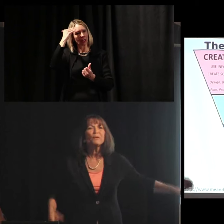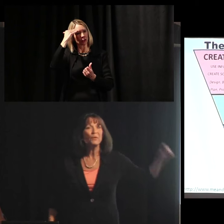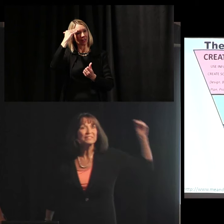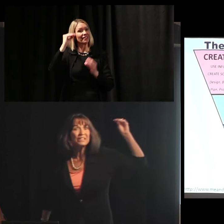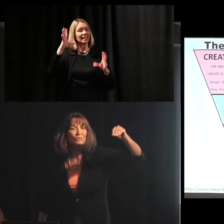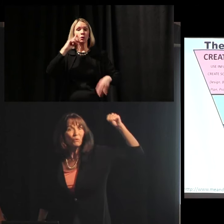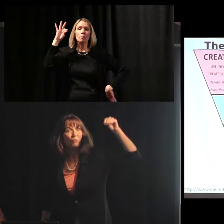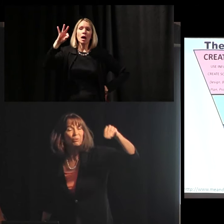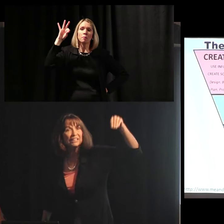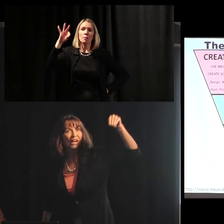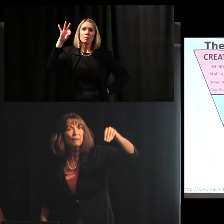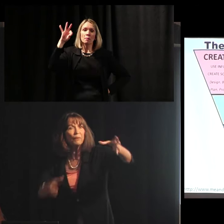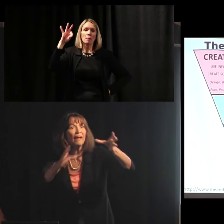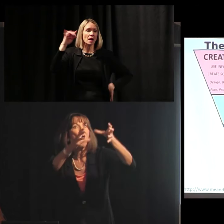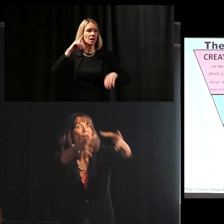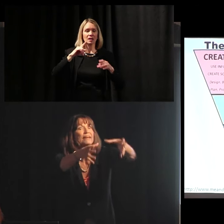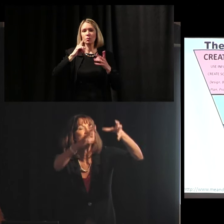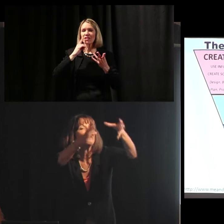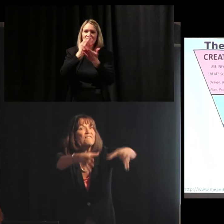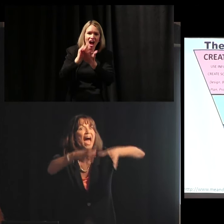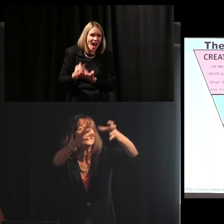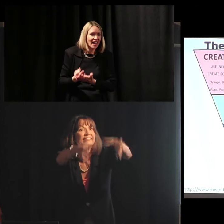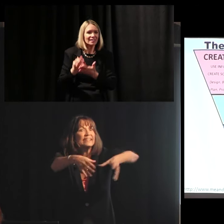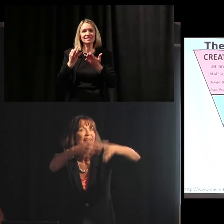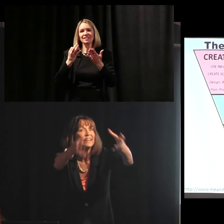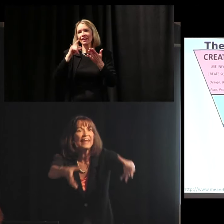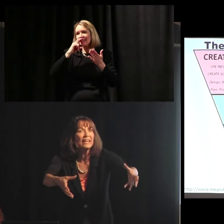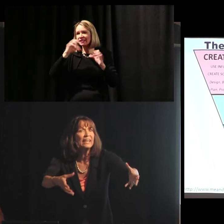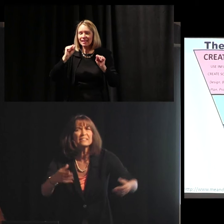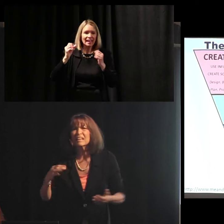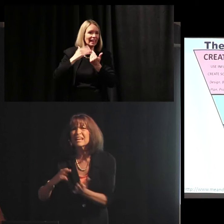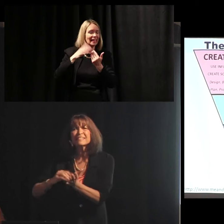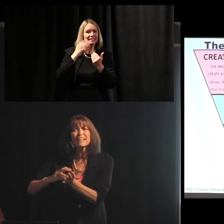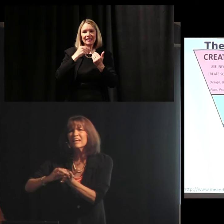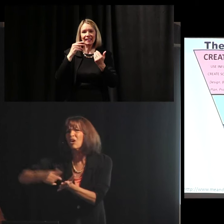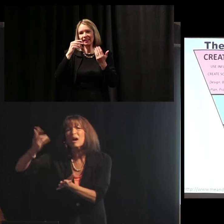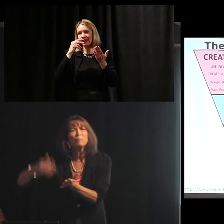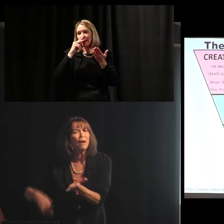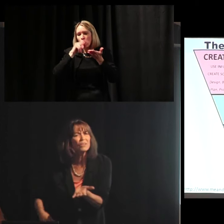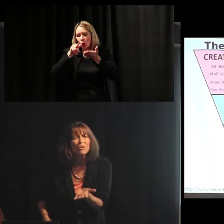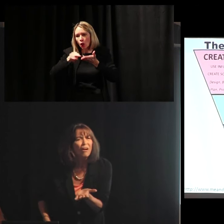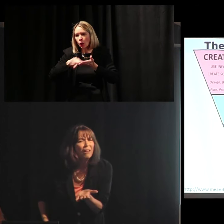That's what those teachers who are preaching, putting all this, the facts, that kids can easily look up on Google.